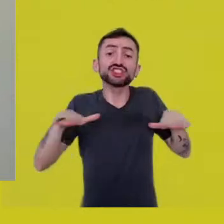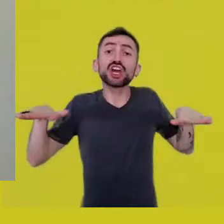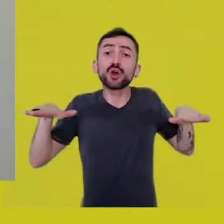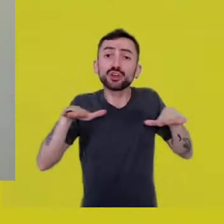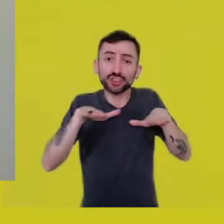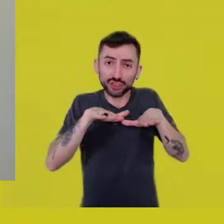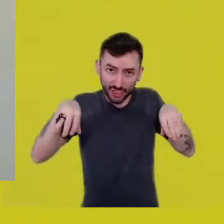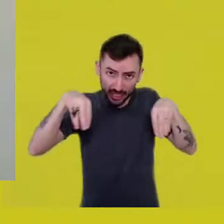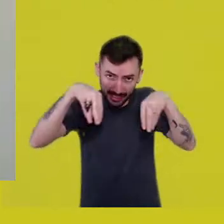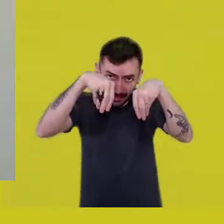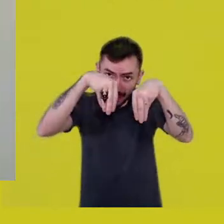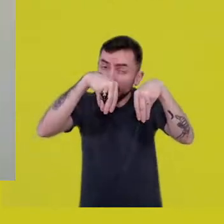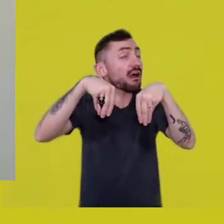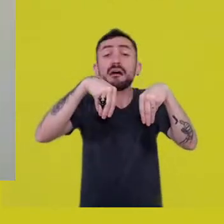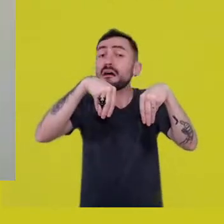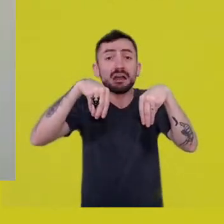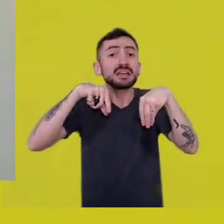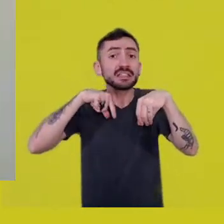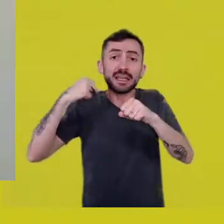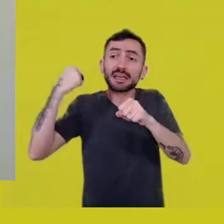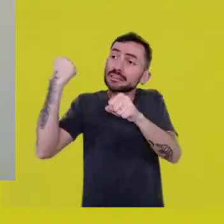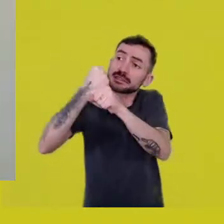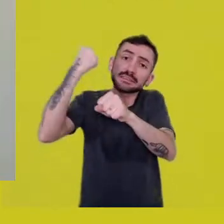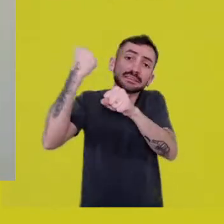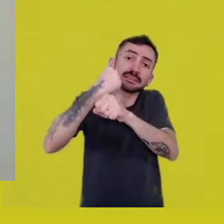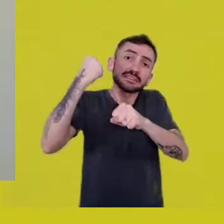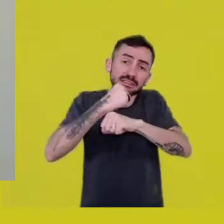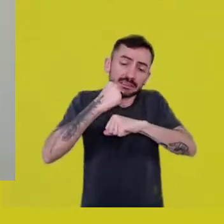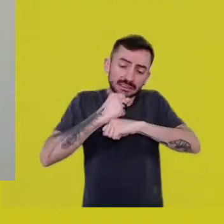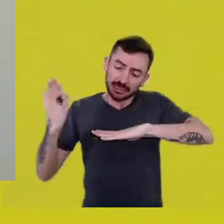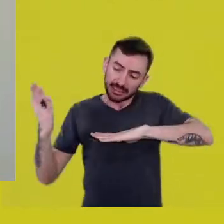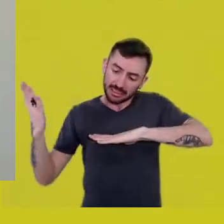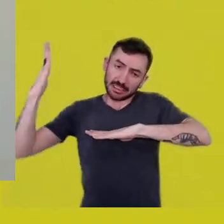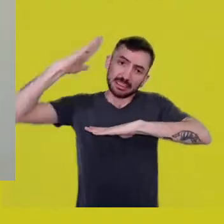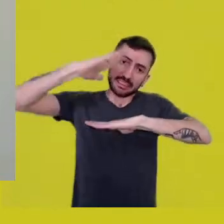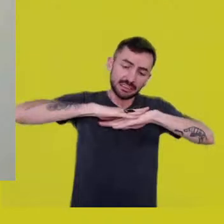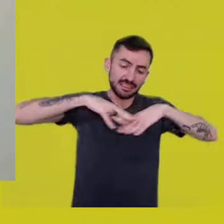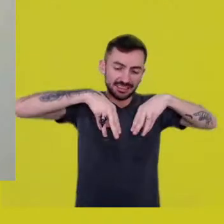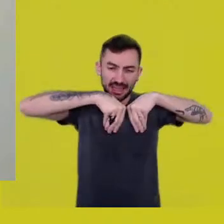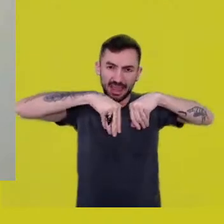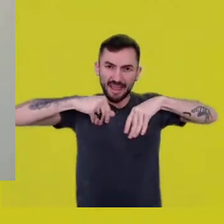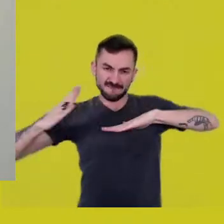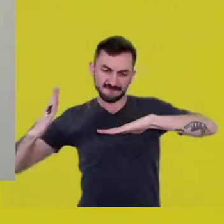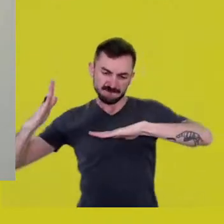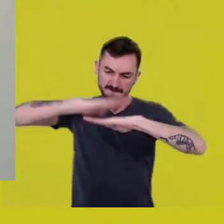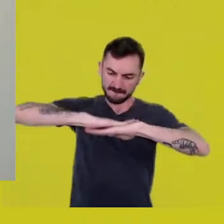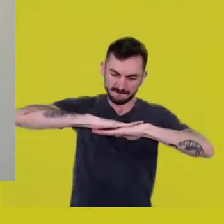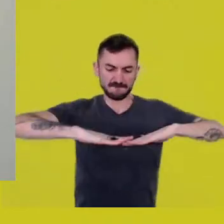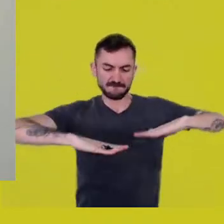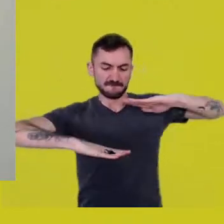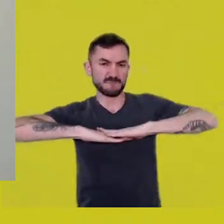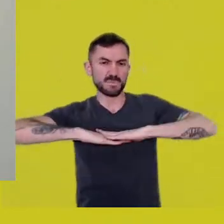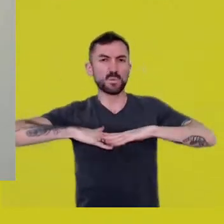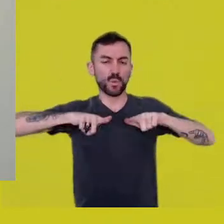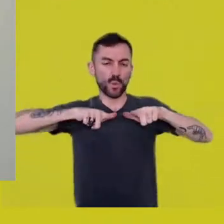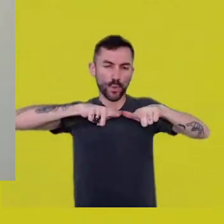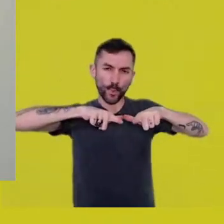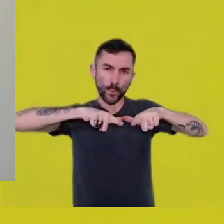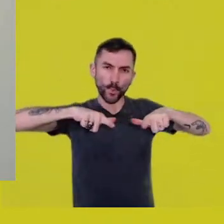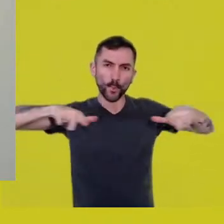by architecture, engineering or sanitation, all that stuff.